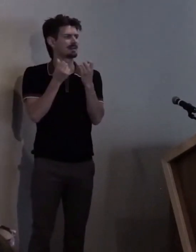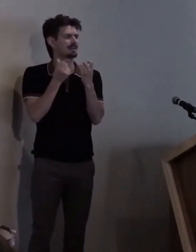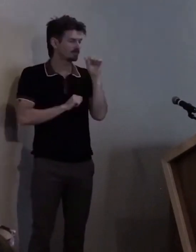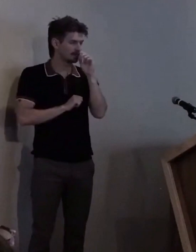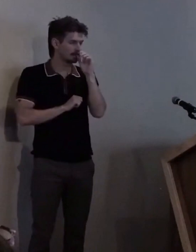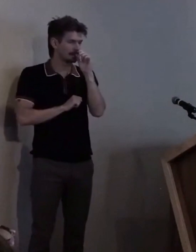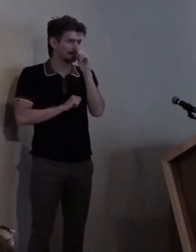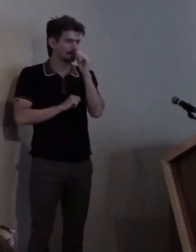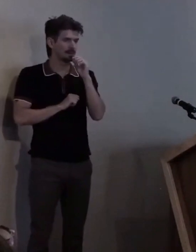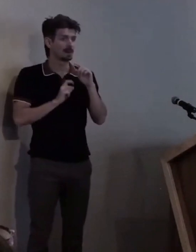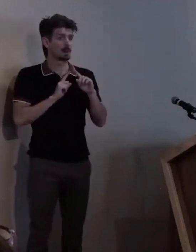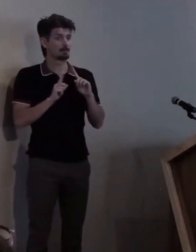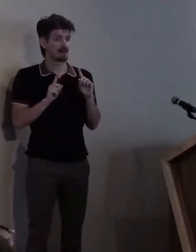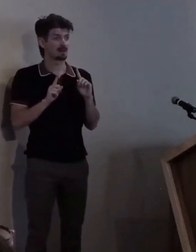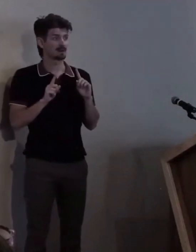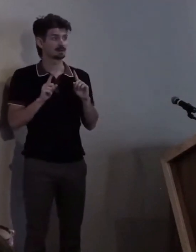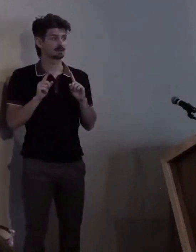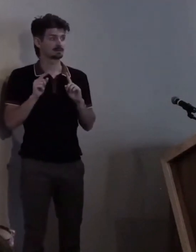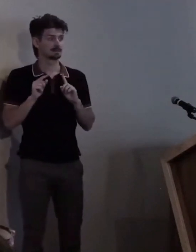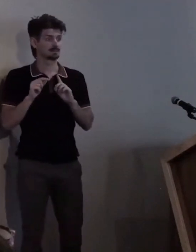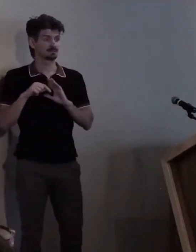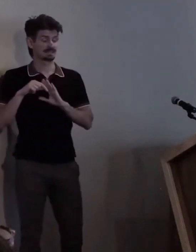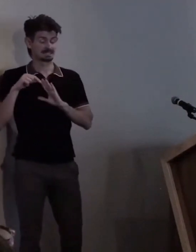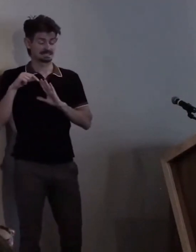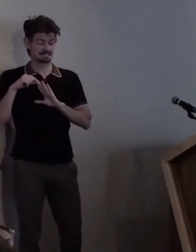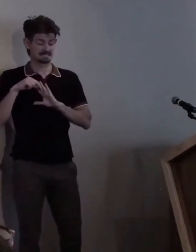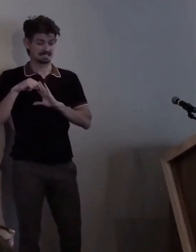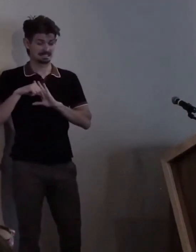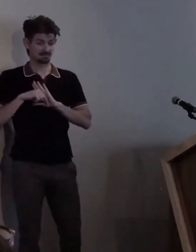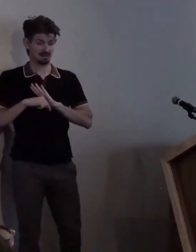deep, deep down the advocates,